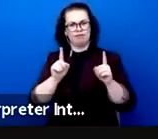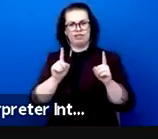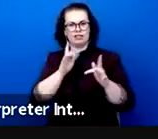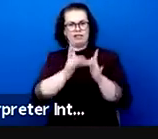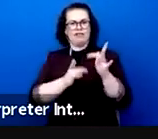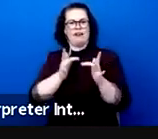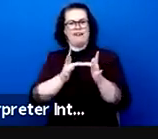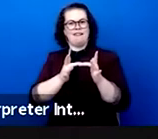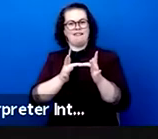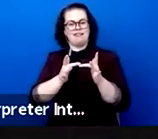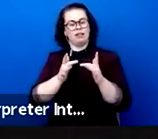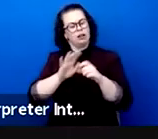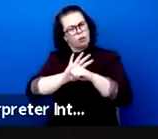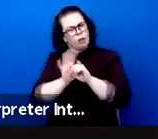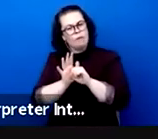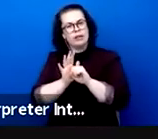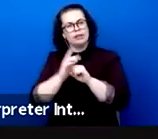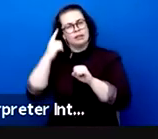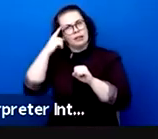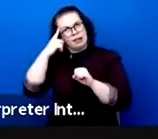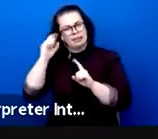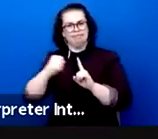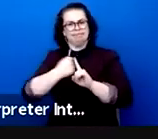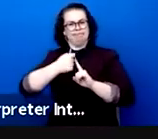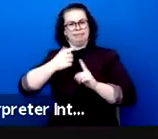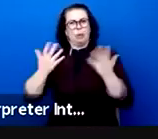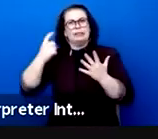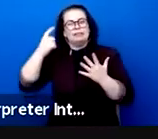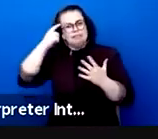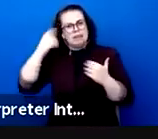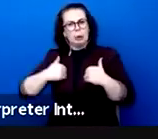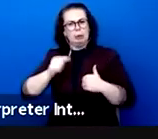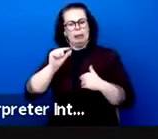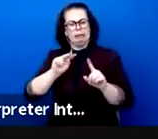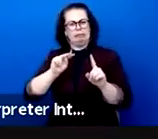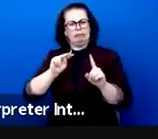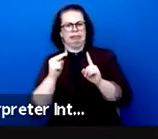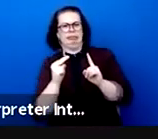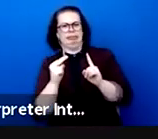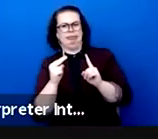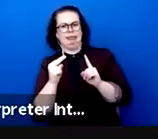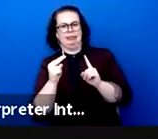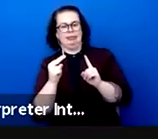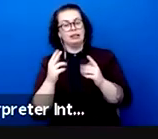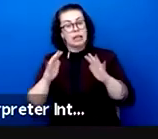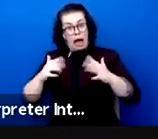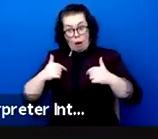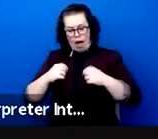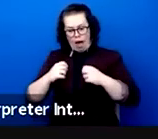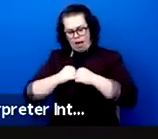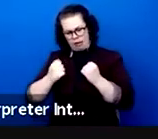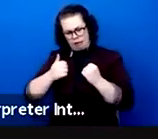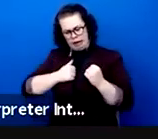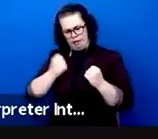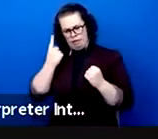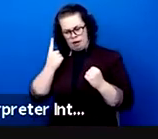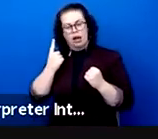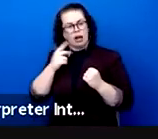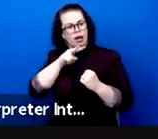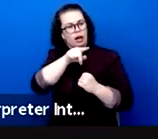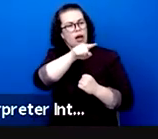human because that's that is how I recognize the other in me. Today we are all asked to keep all